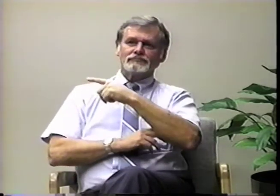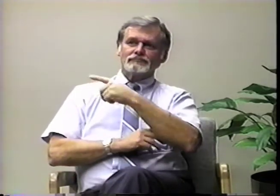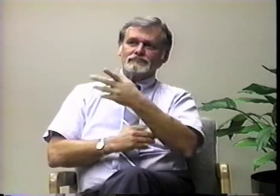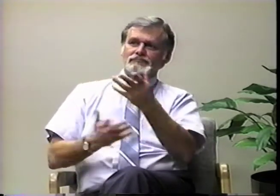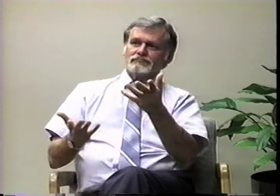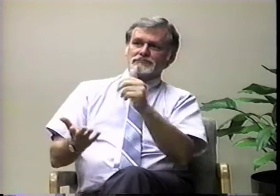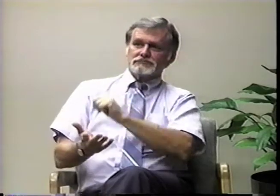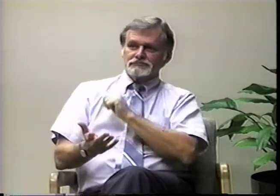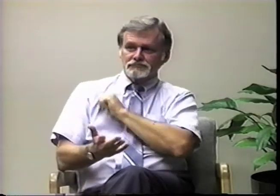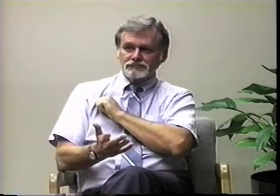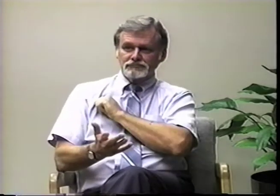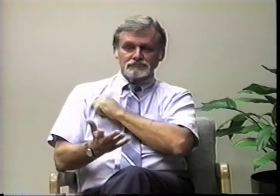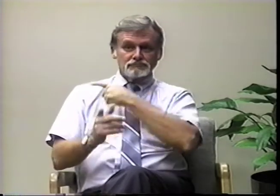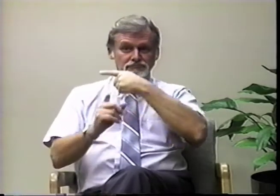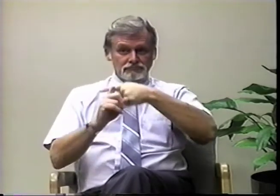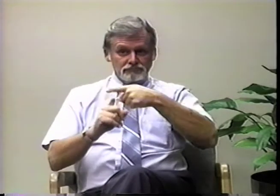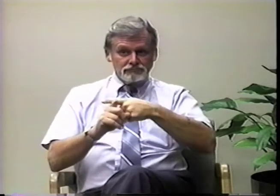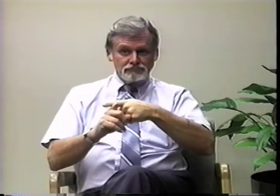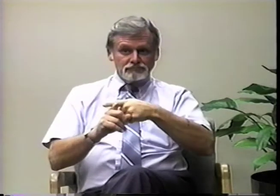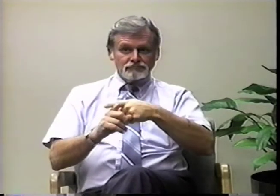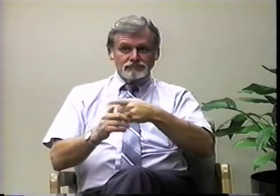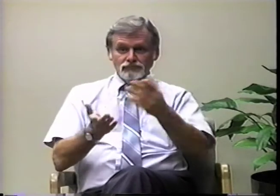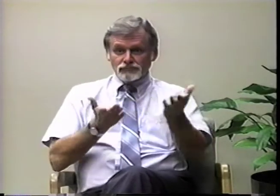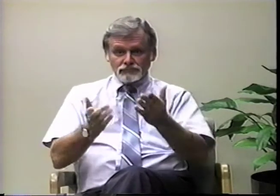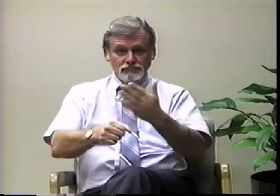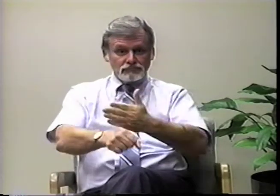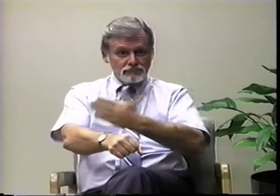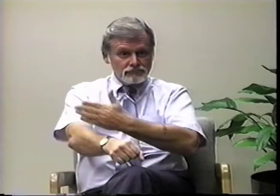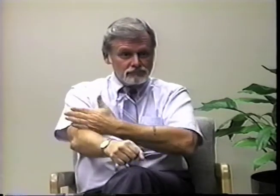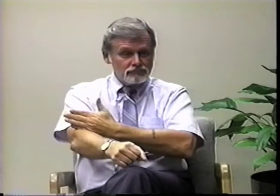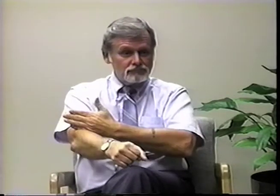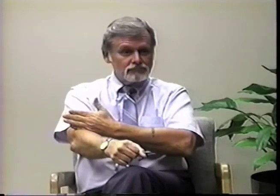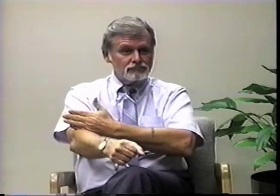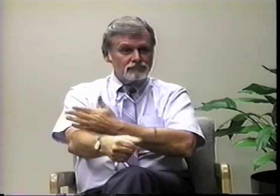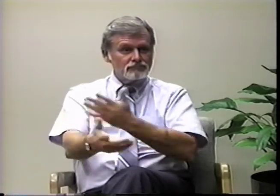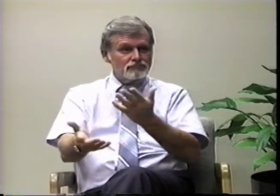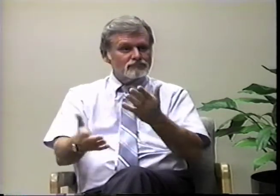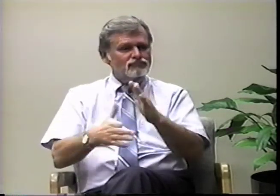Also, I'm curious, do you think people's attitudes have changed, becoming more positive,